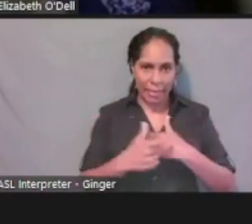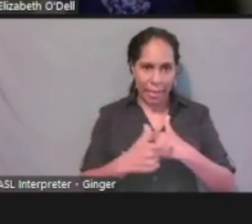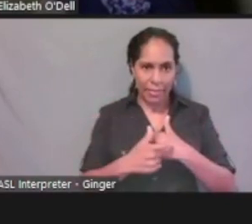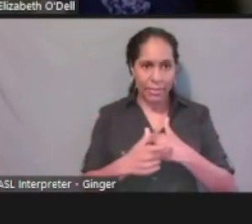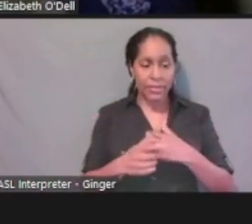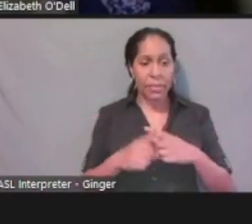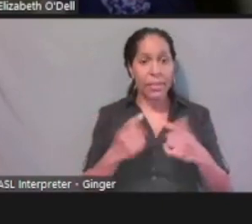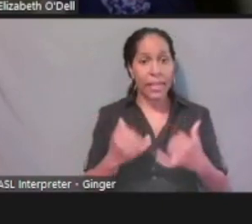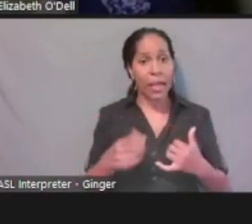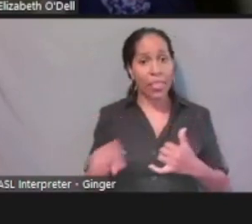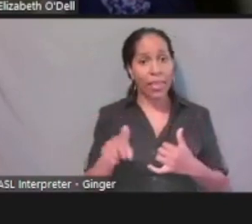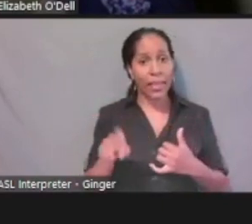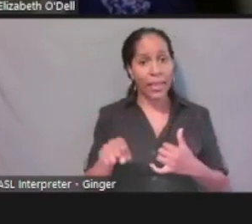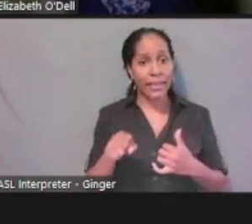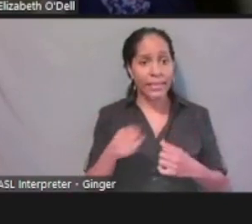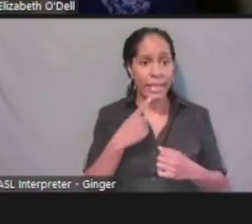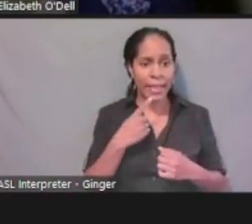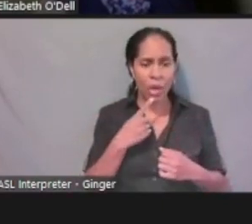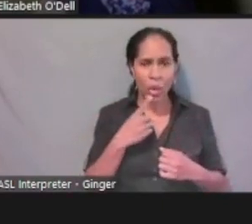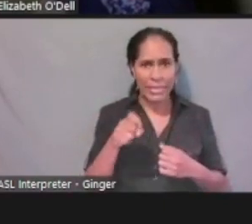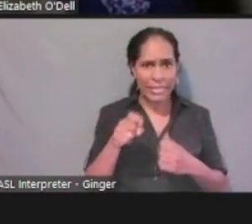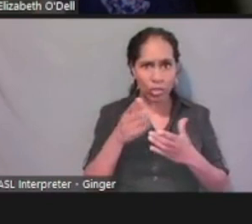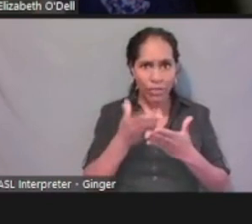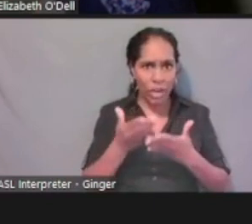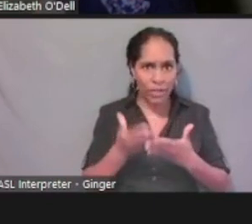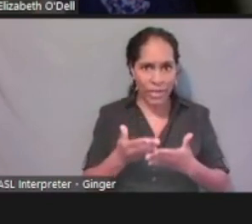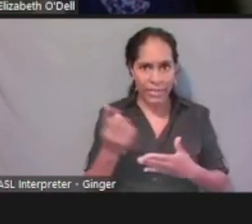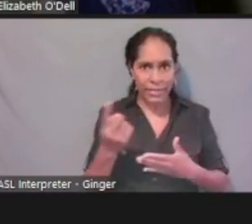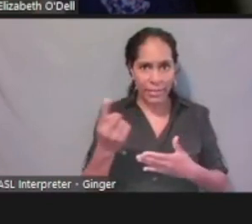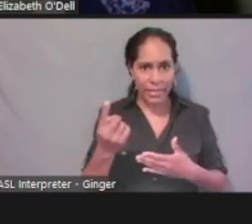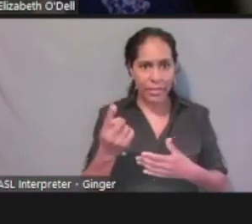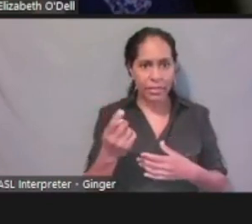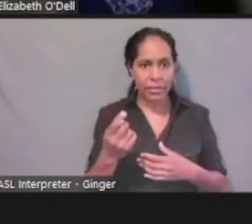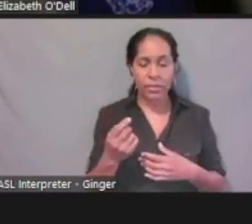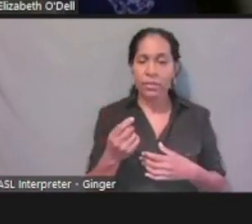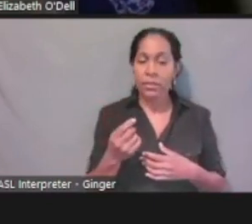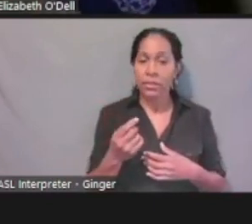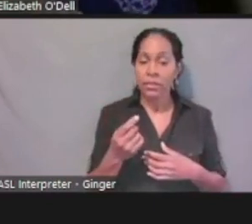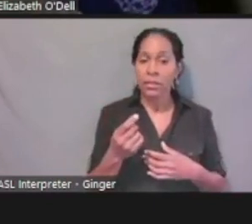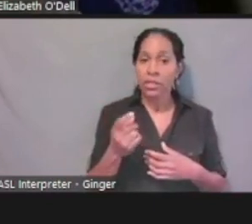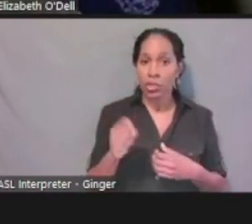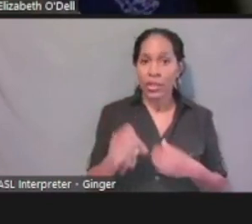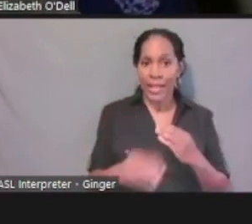Oh I need to verify some things. Well, I can add that to my application.